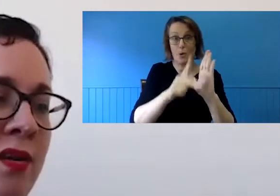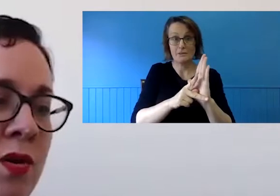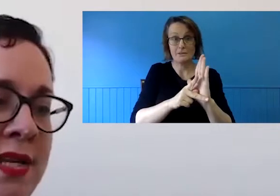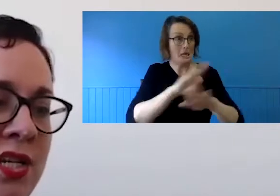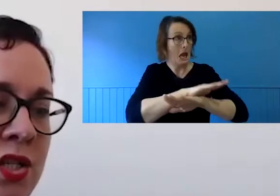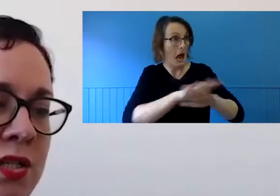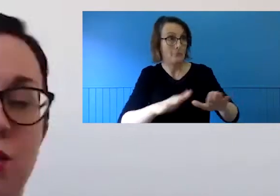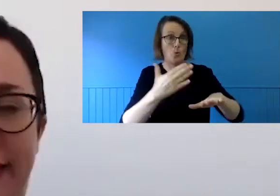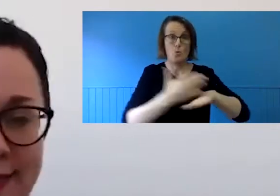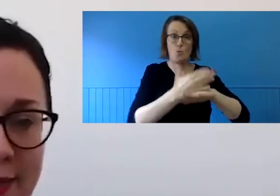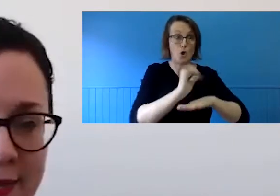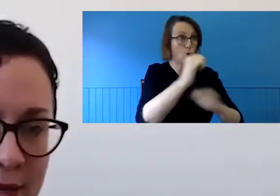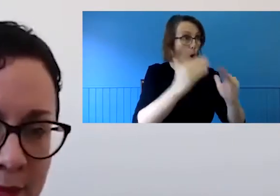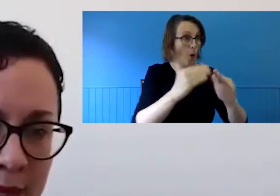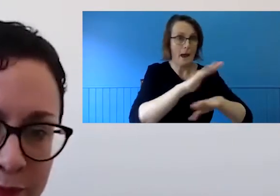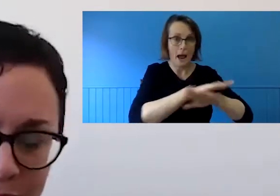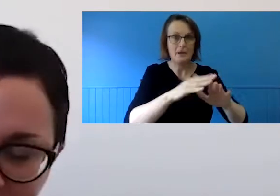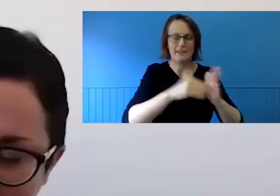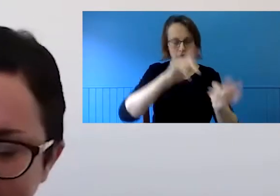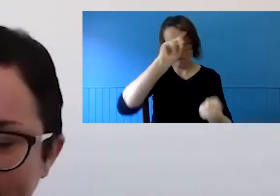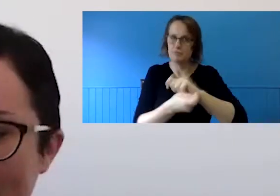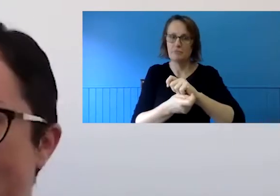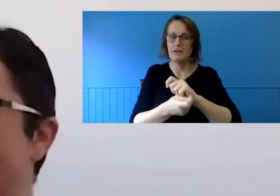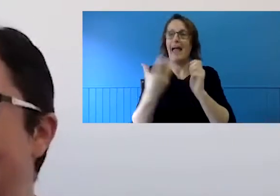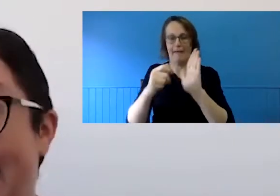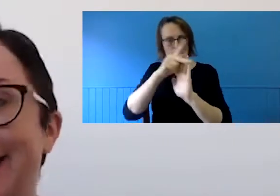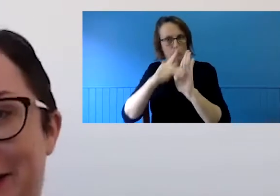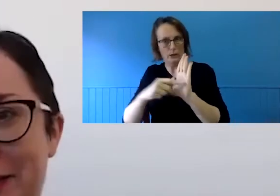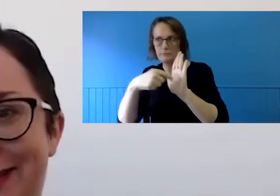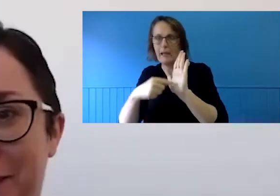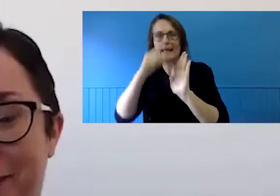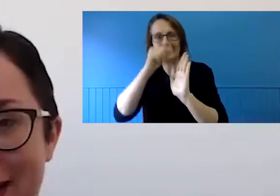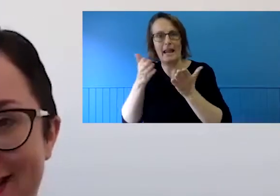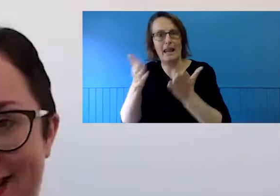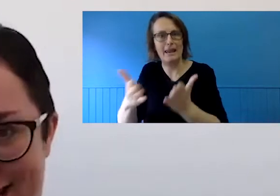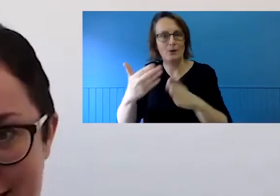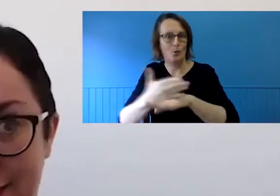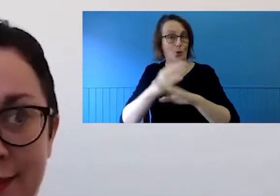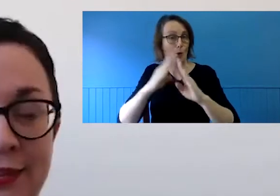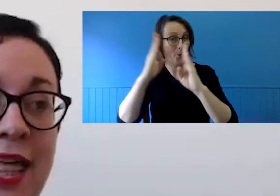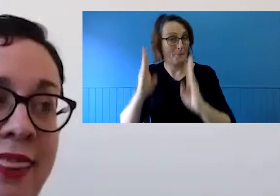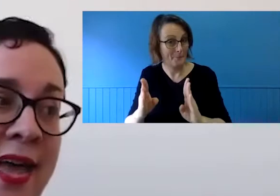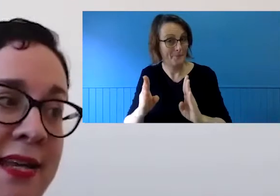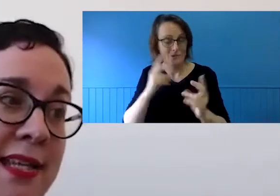organisations doing exactly the same thing. It's not surprising then that